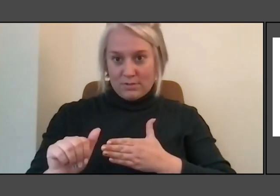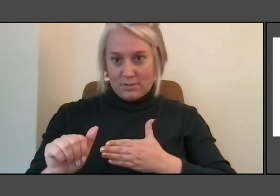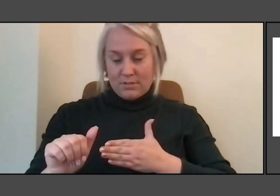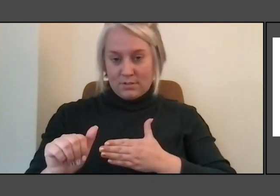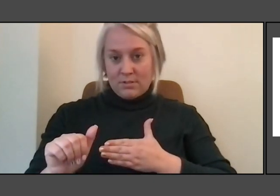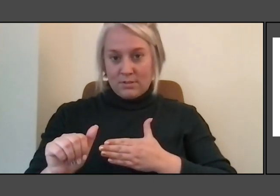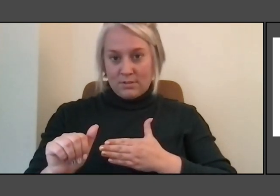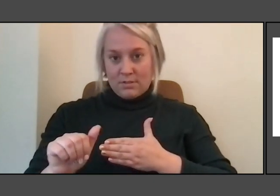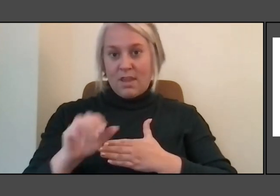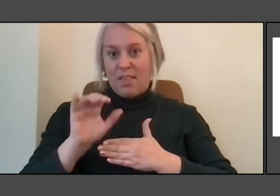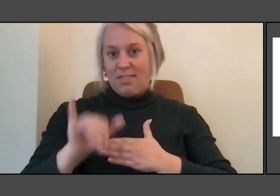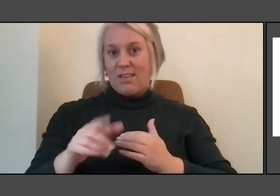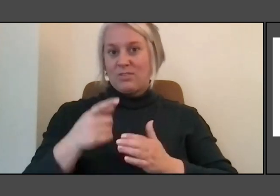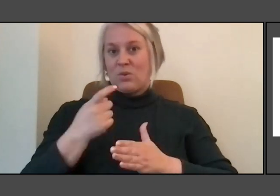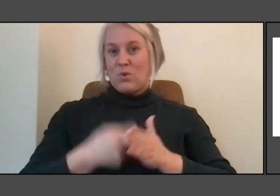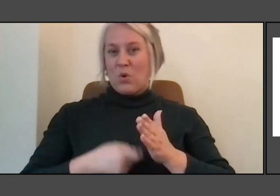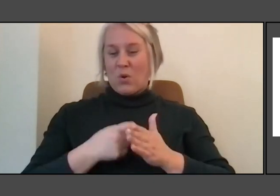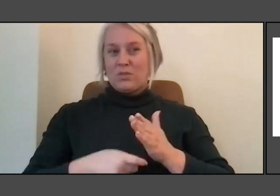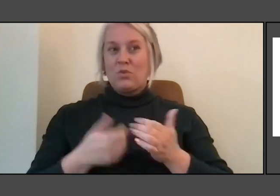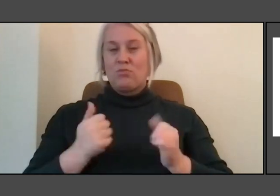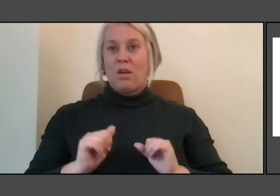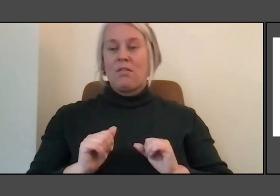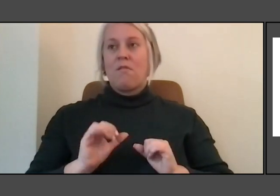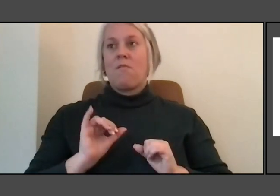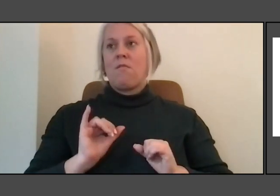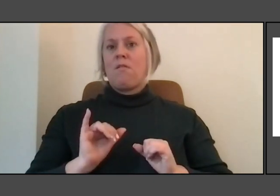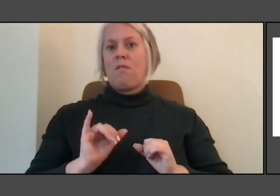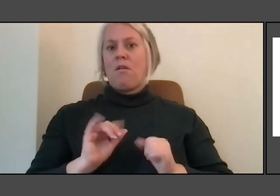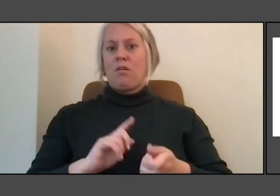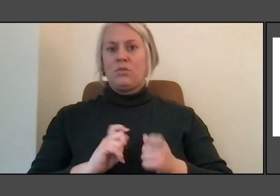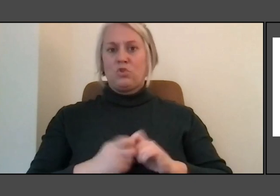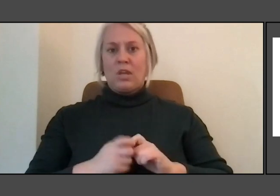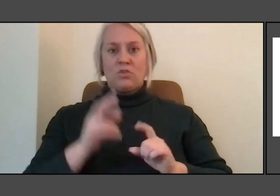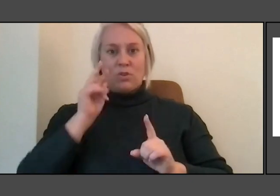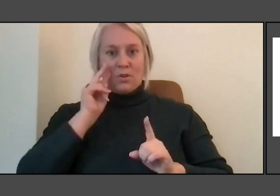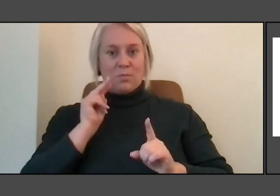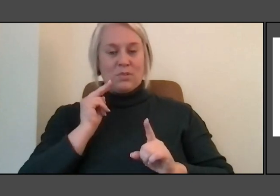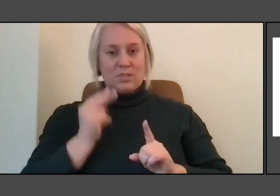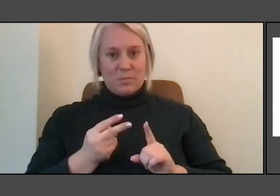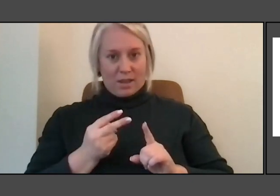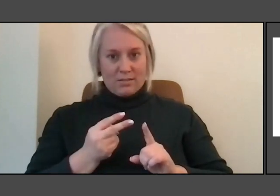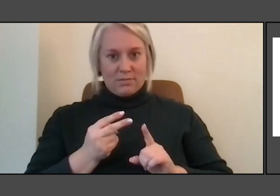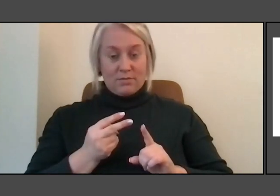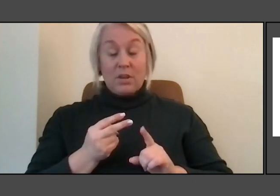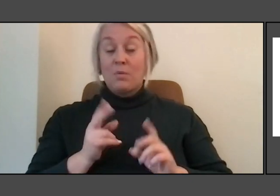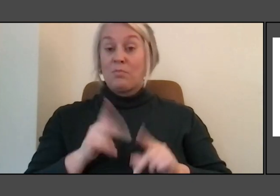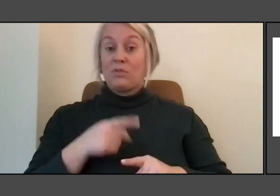So just trying to put it in perspective that when someone says, well, it's just too expensive, we can't do it,